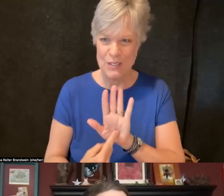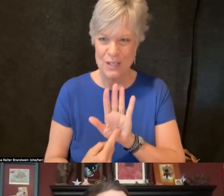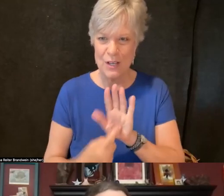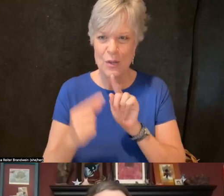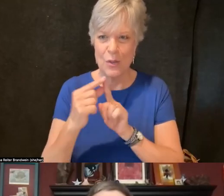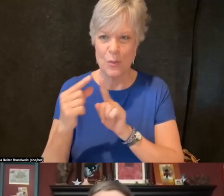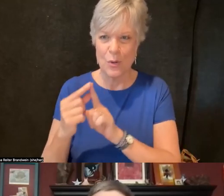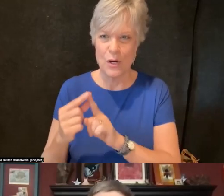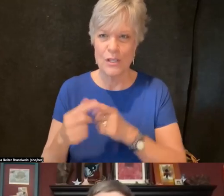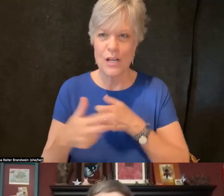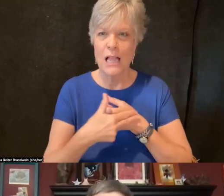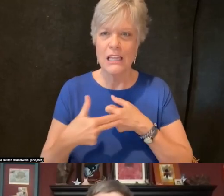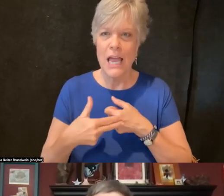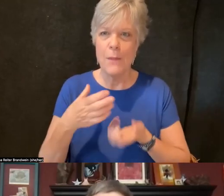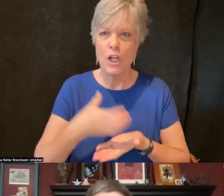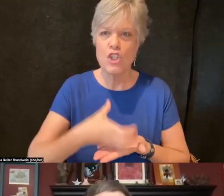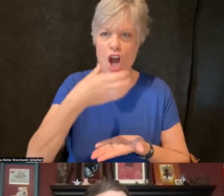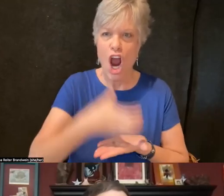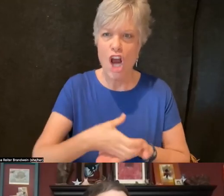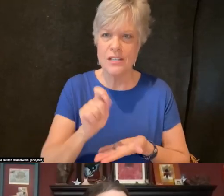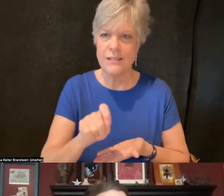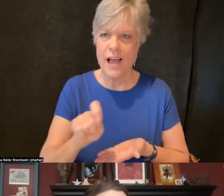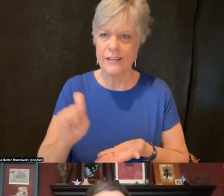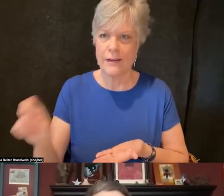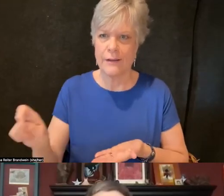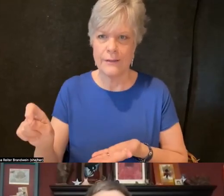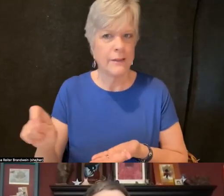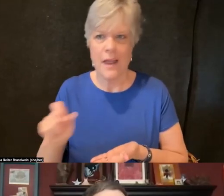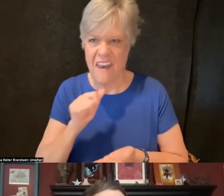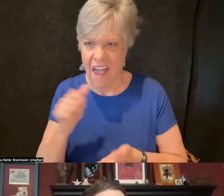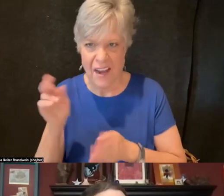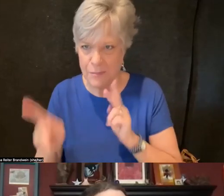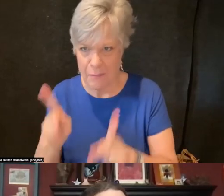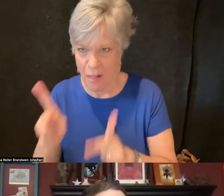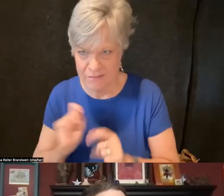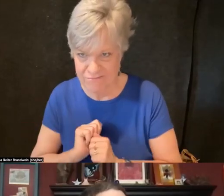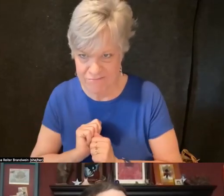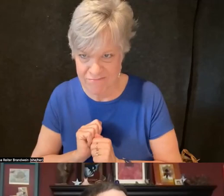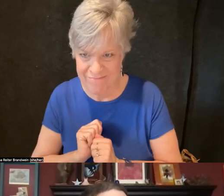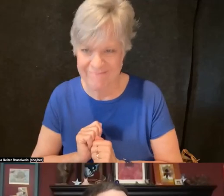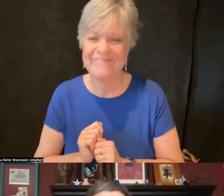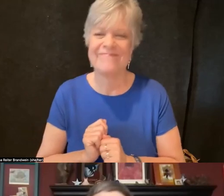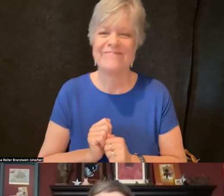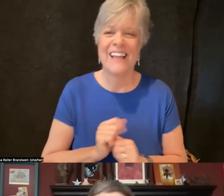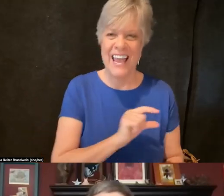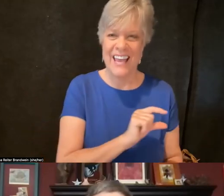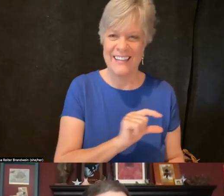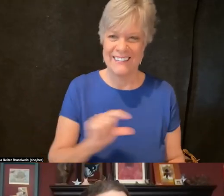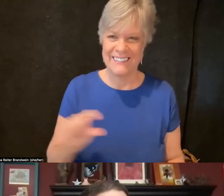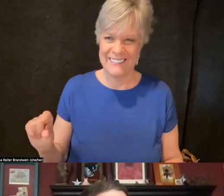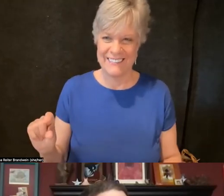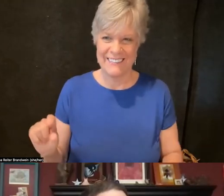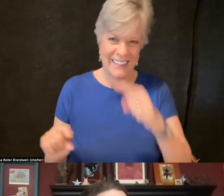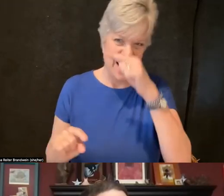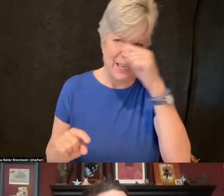"Label jars, dot dot dot, not people," in a lower case black sans serif font.